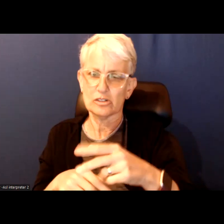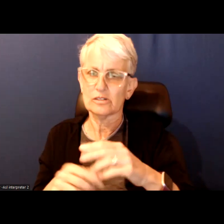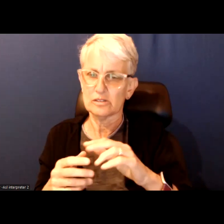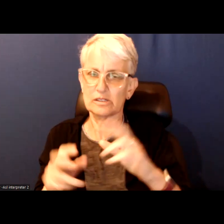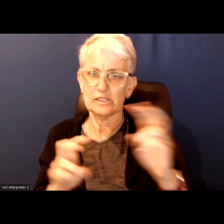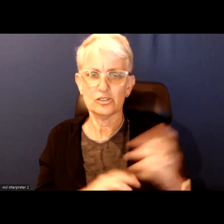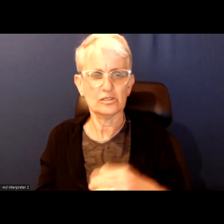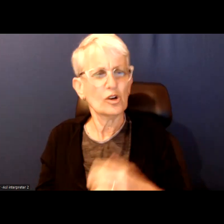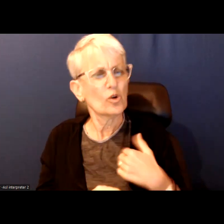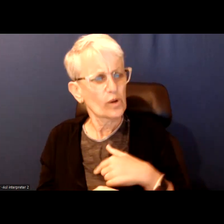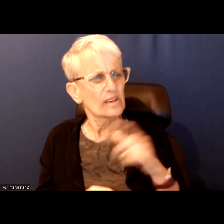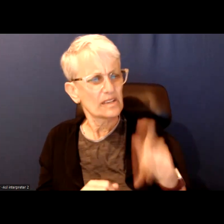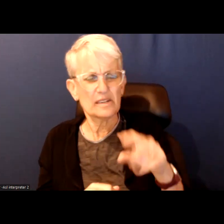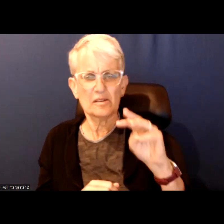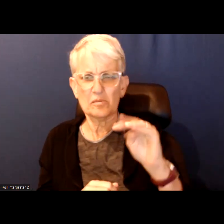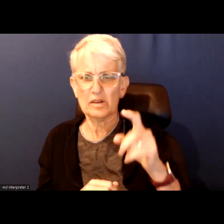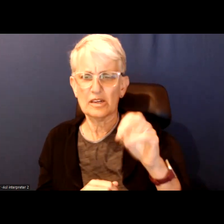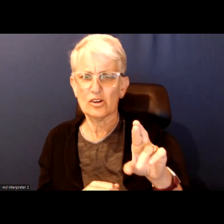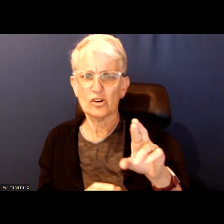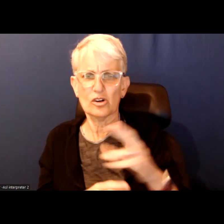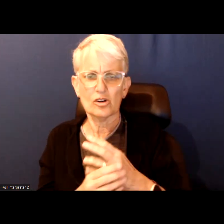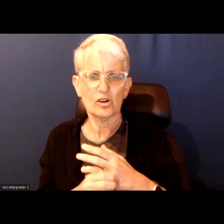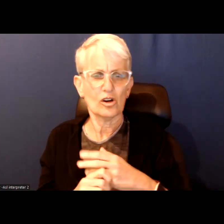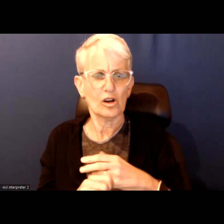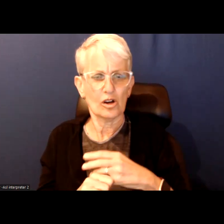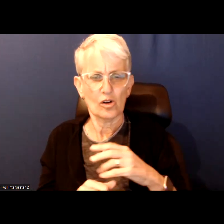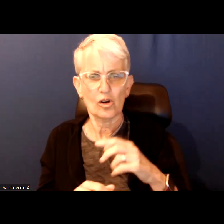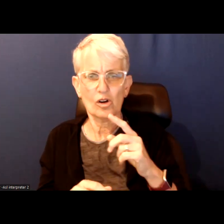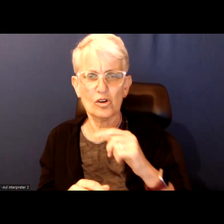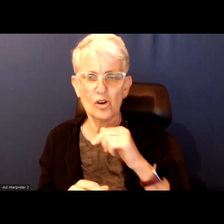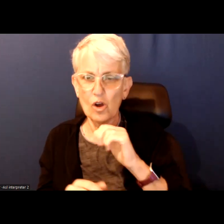We need a mayor that is out in communities not only at the time of elections for follow-up